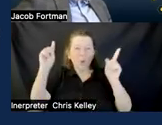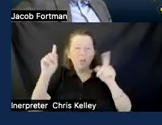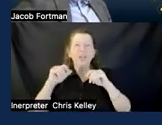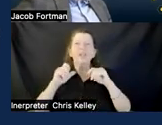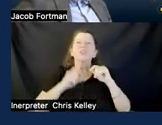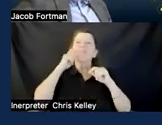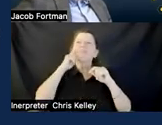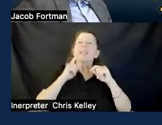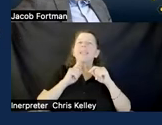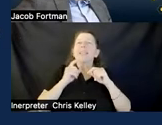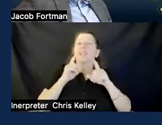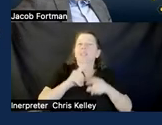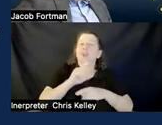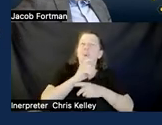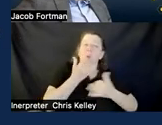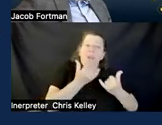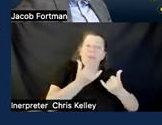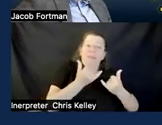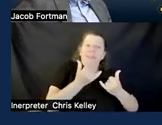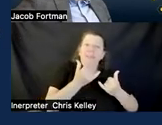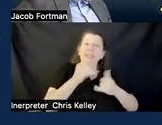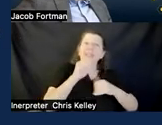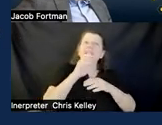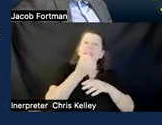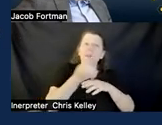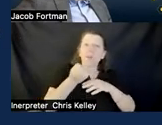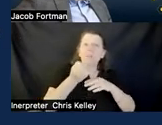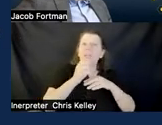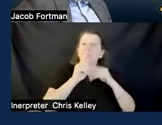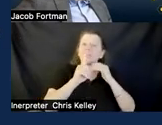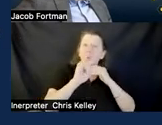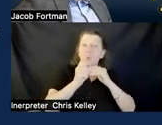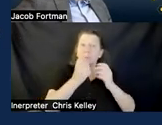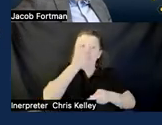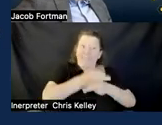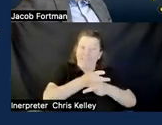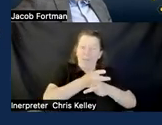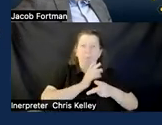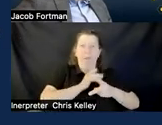good things about the existing teaching practices and how do we enhance not replace those and so